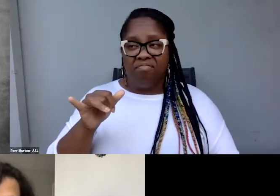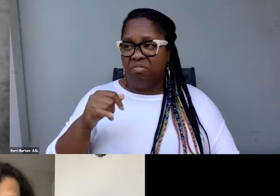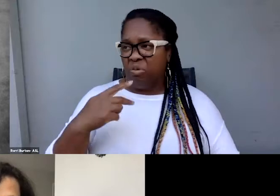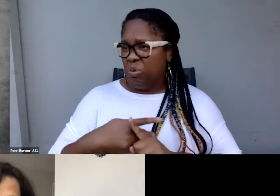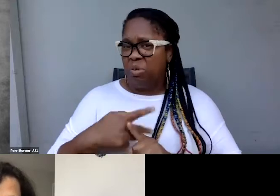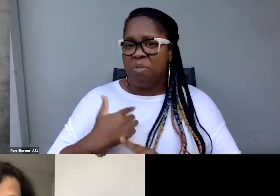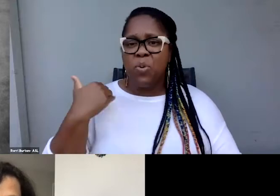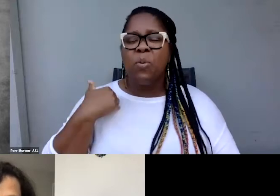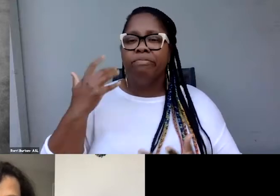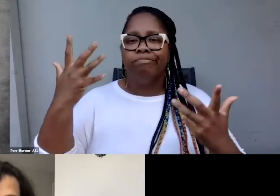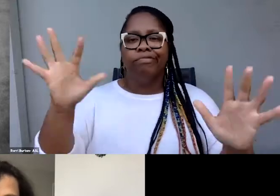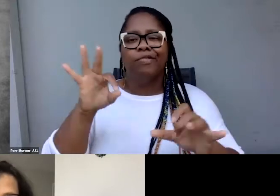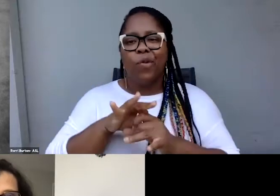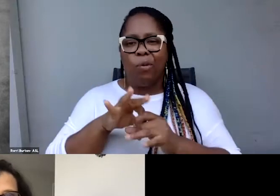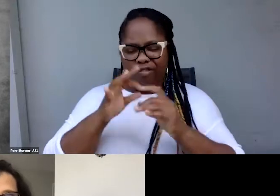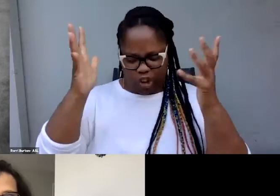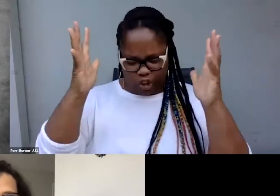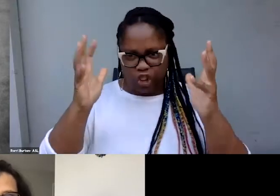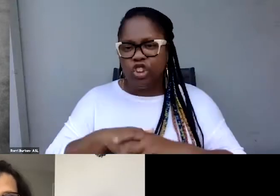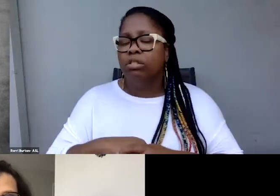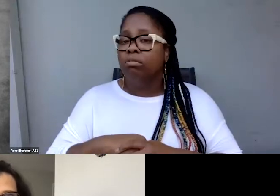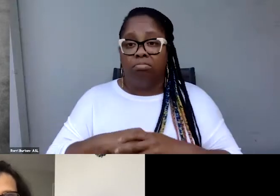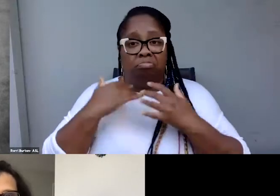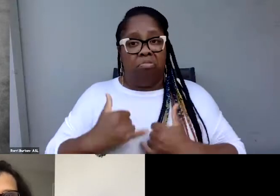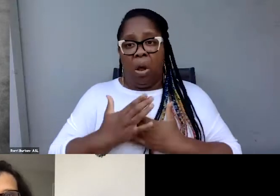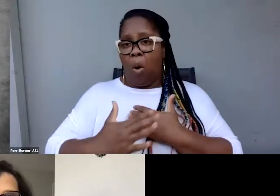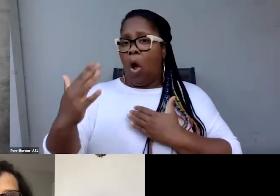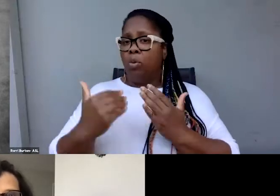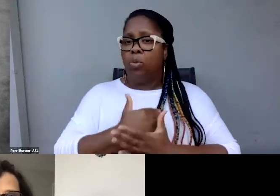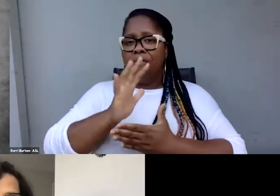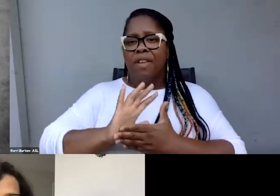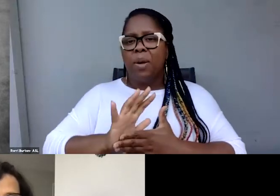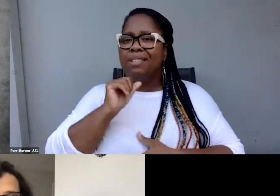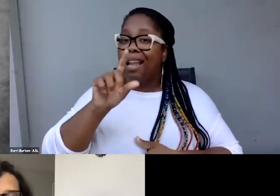that from now on, all new films coming in cannot just have captions.